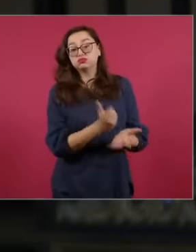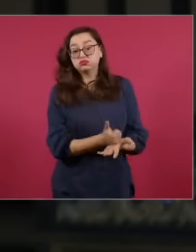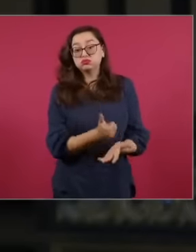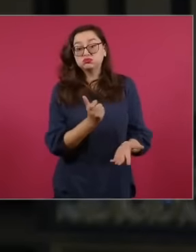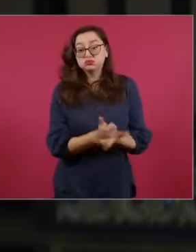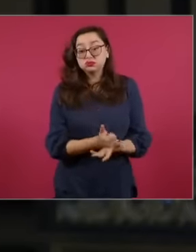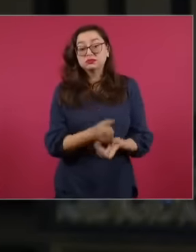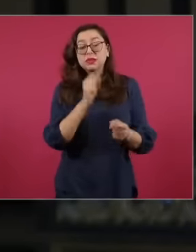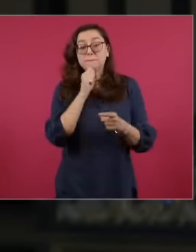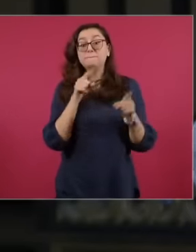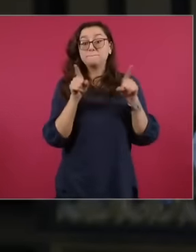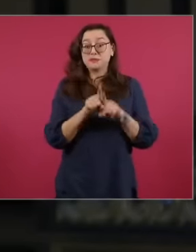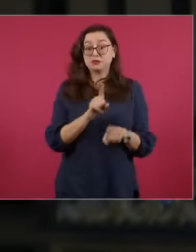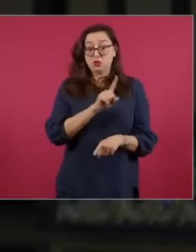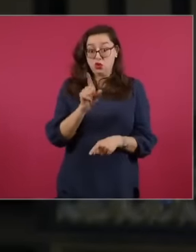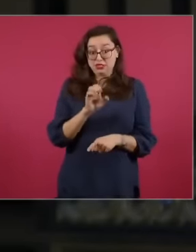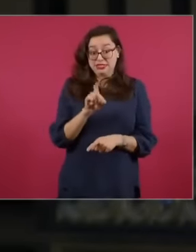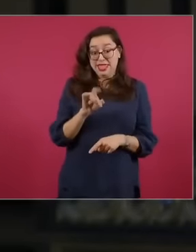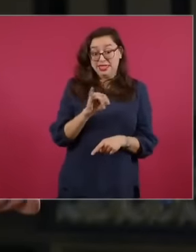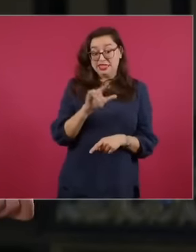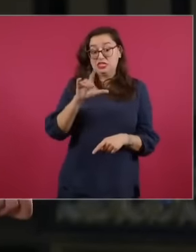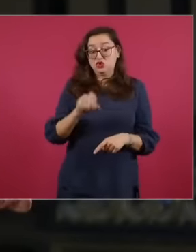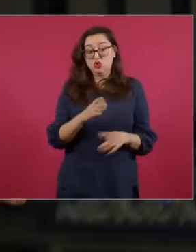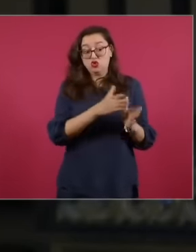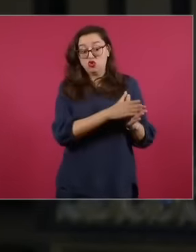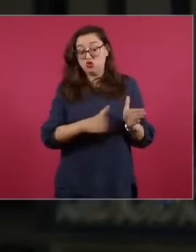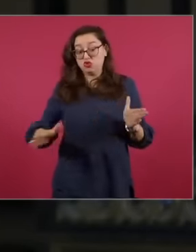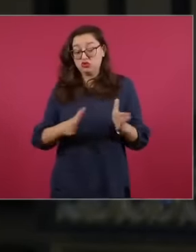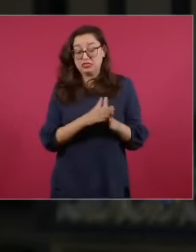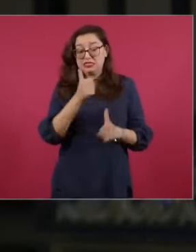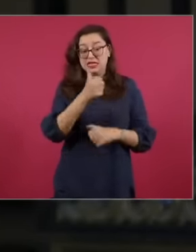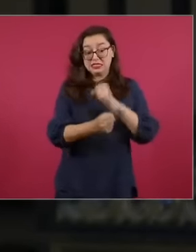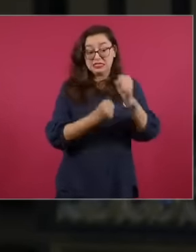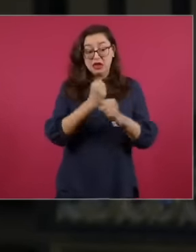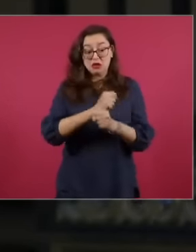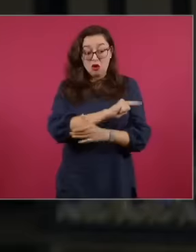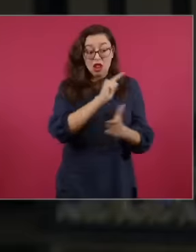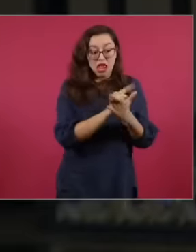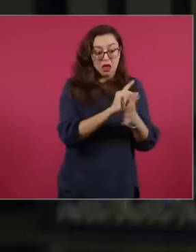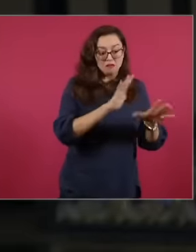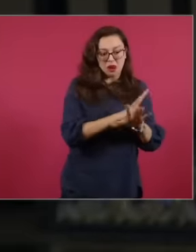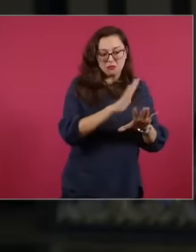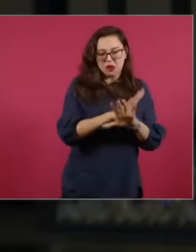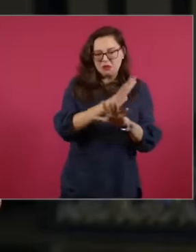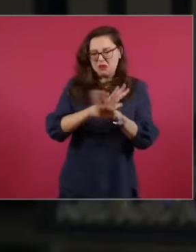reforms that were made in his period, including of course this F apra but above all the